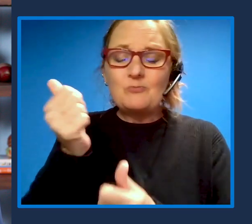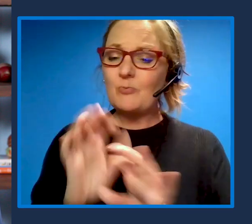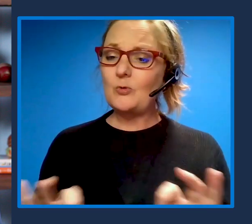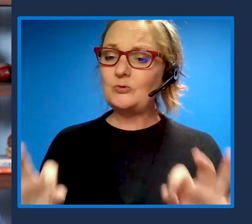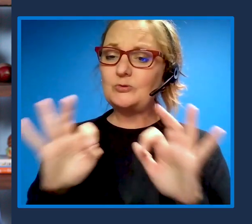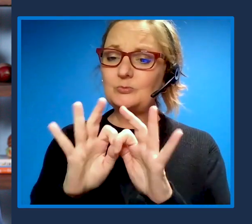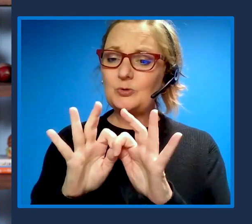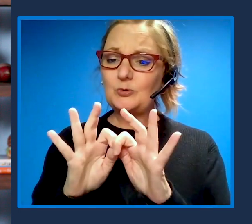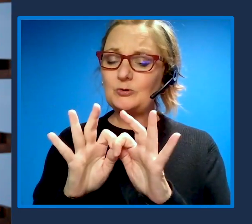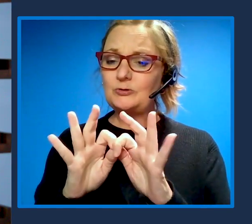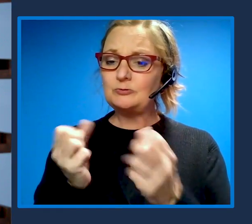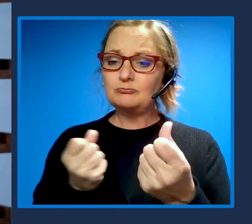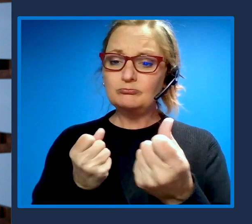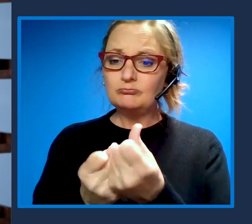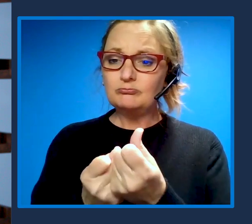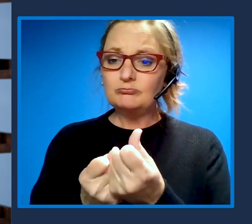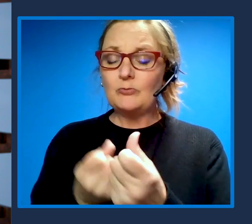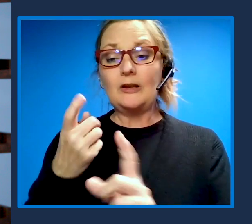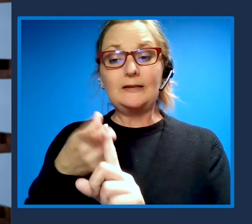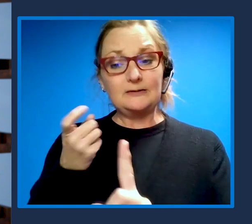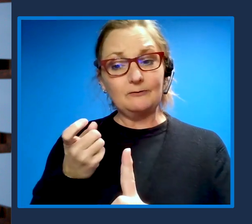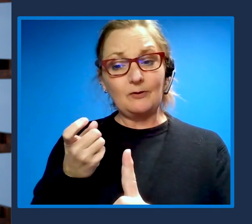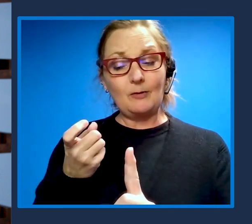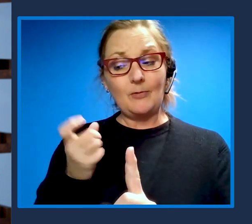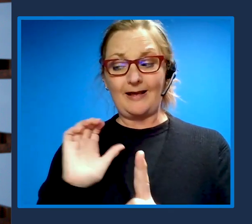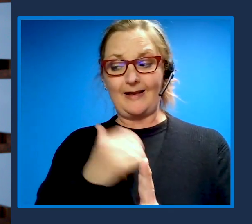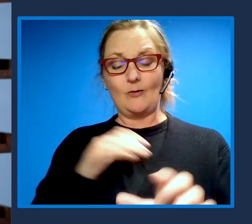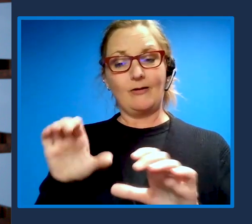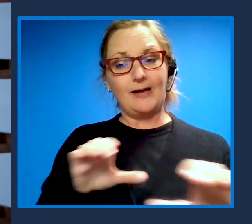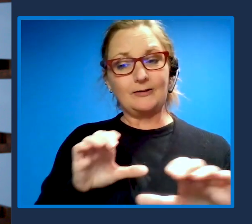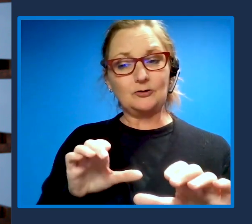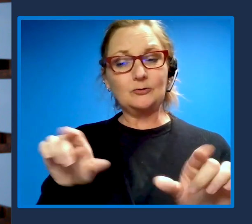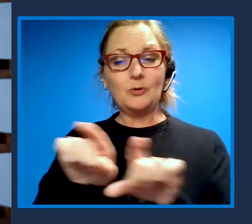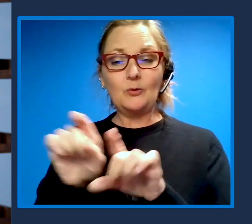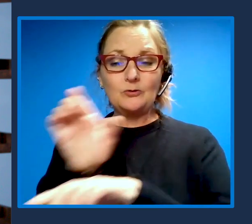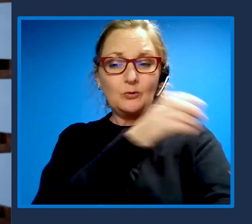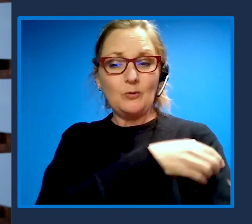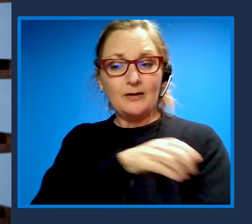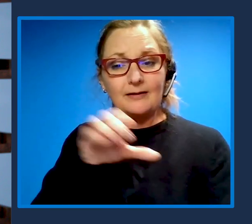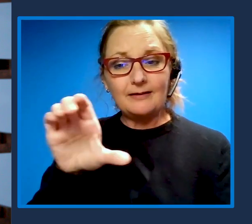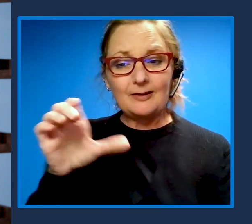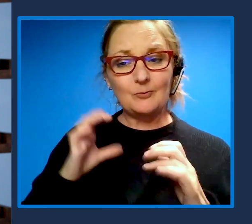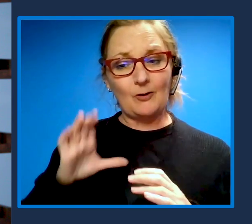will come not just from our own actions, but from empowering our customers around the world.